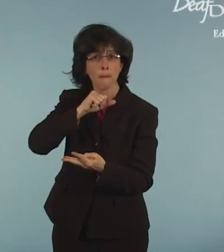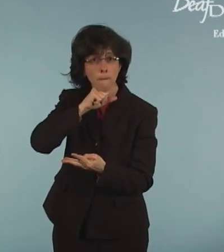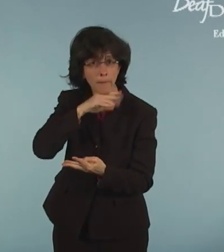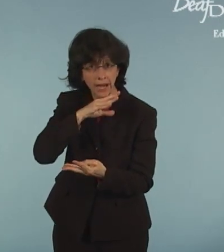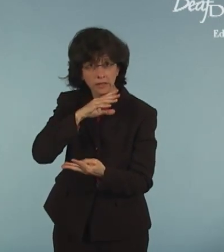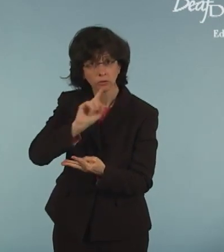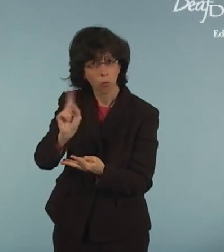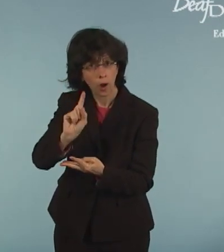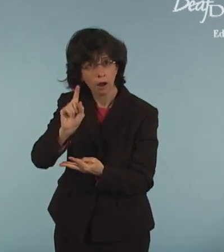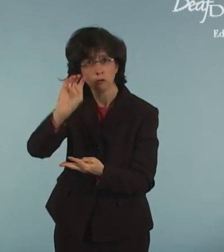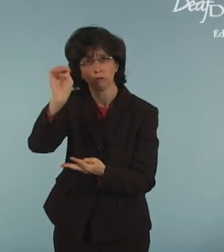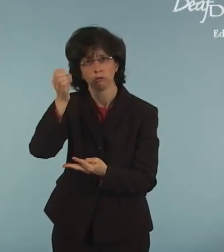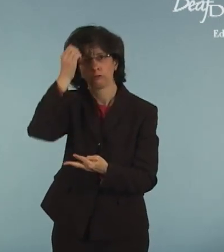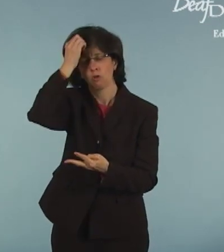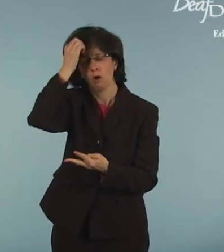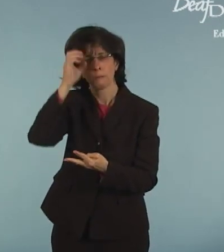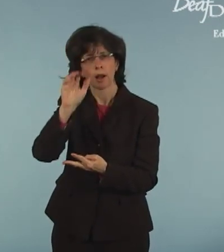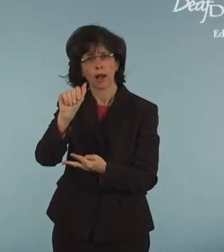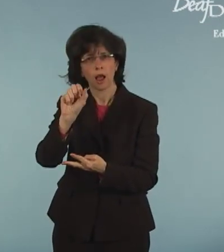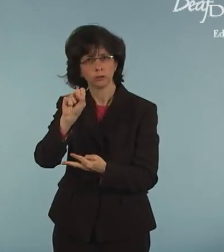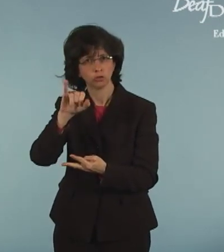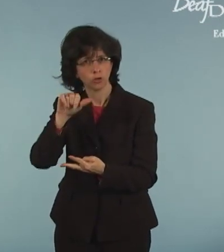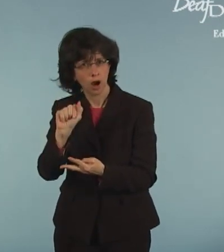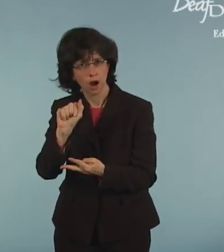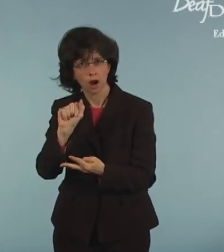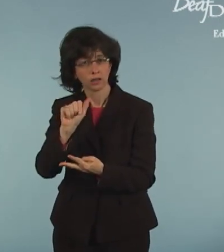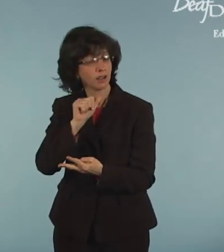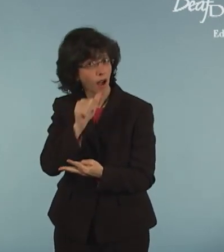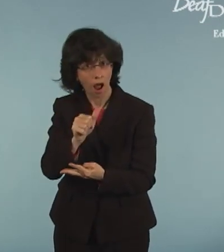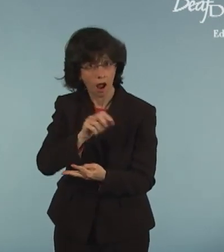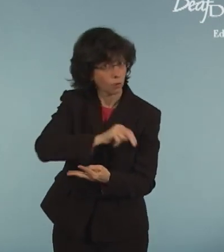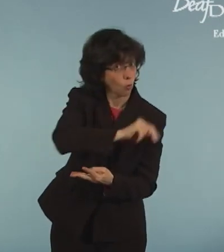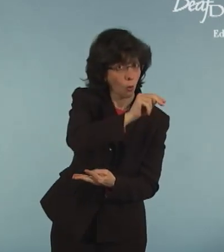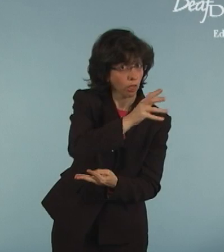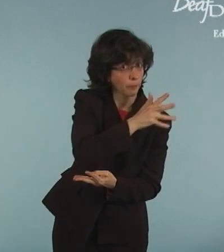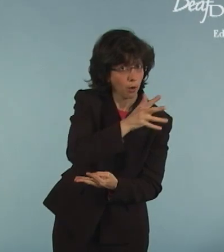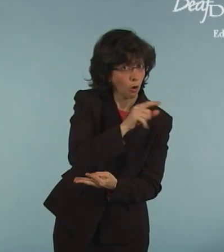2 are from pig viruses common to Europe and Asia, not North America.